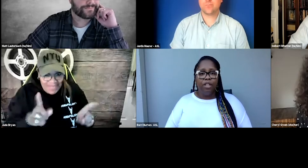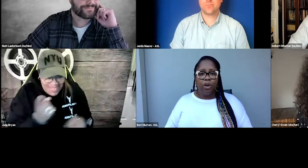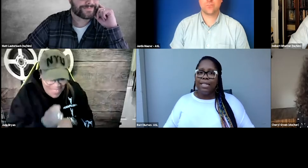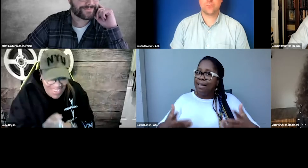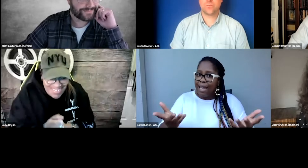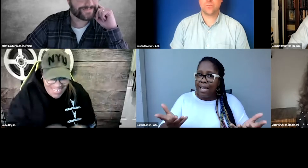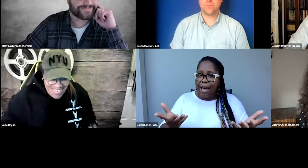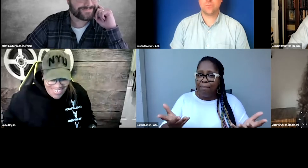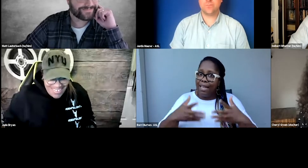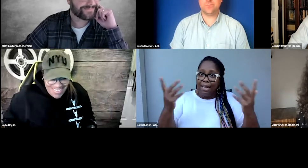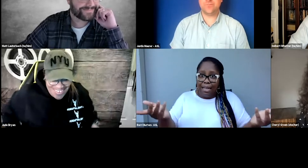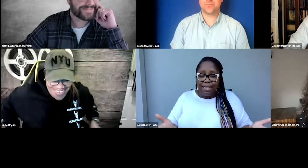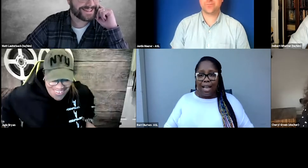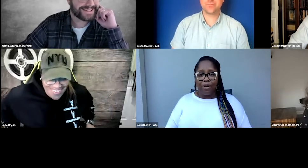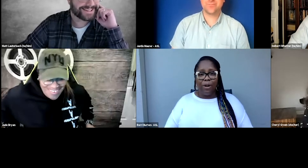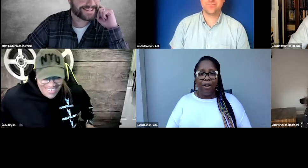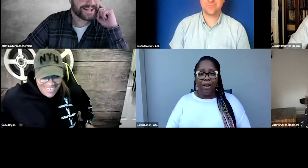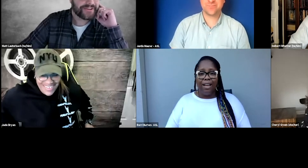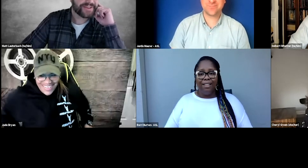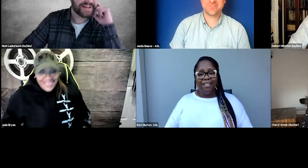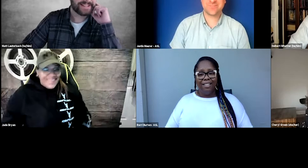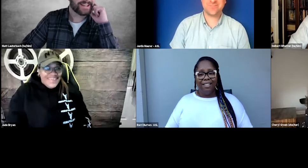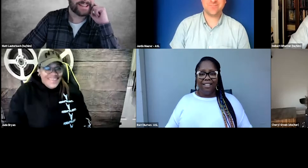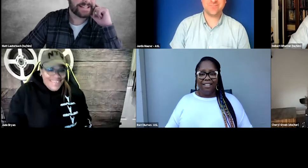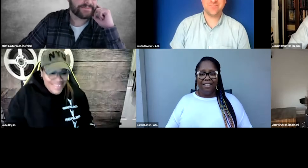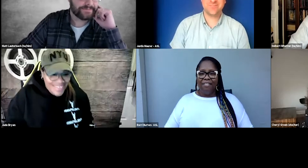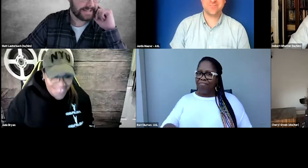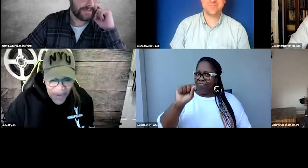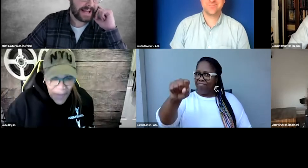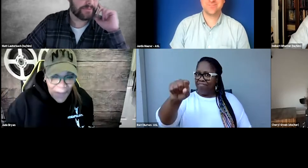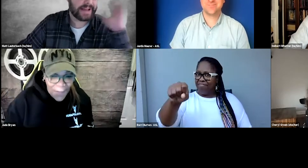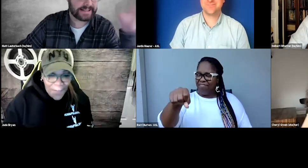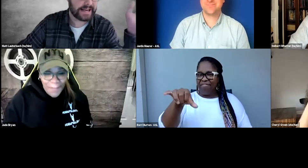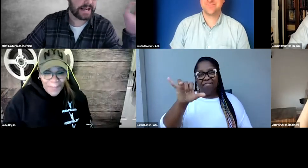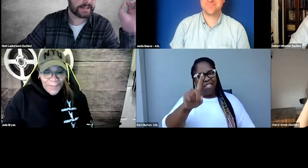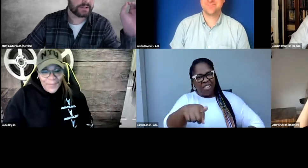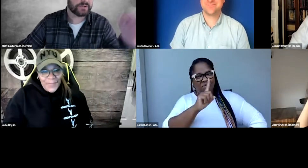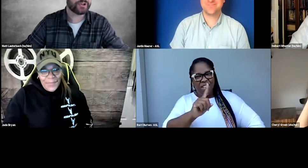So it sounds like a lot, but it is right. That's a fascinating solution.